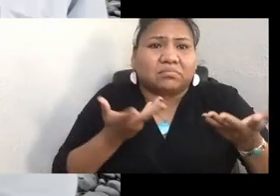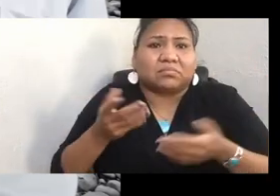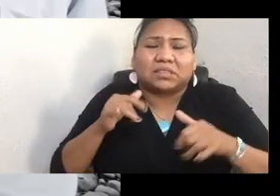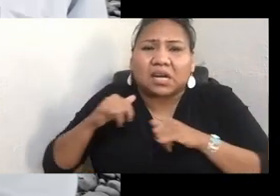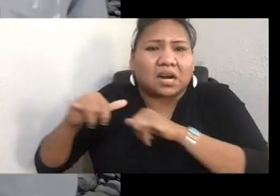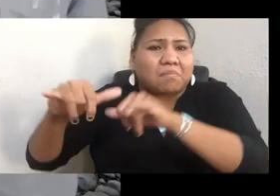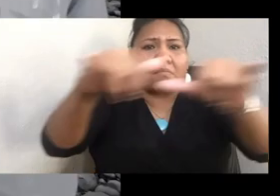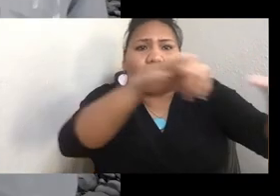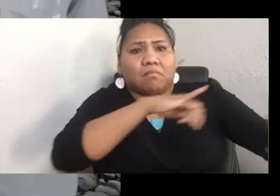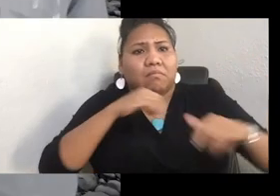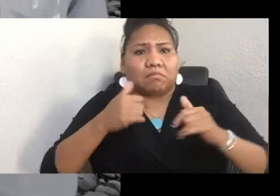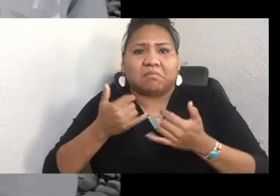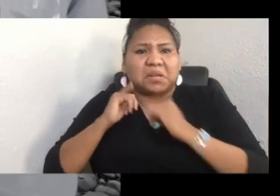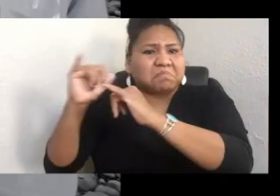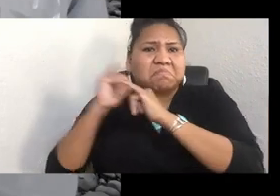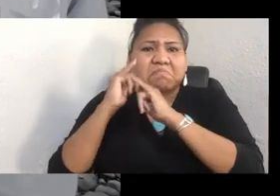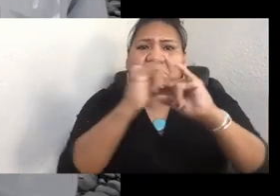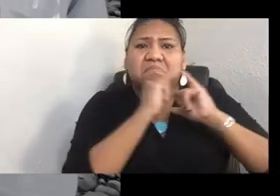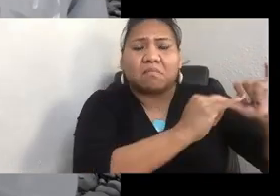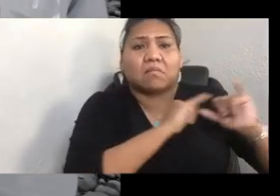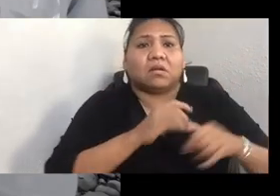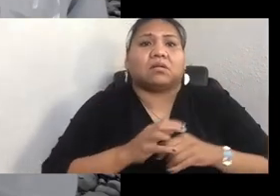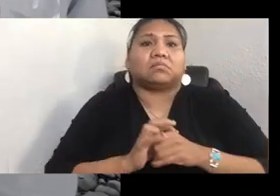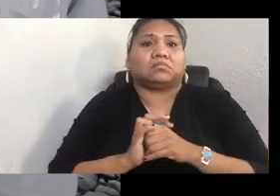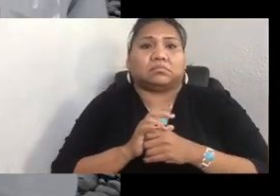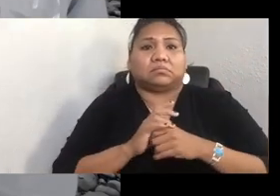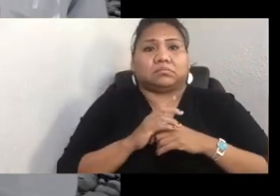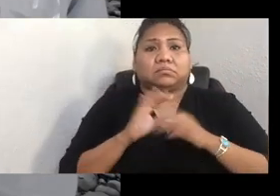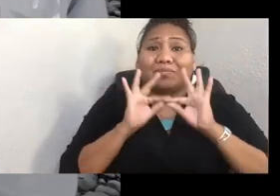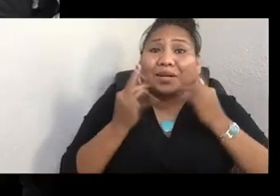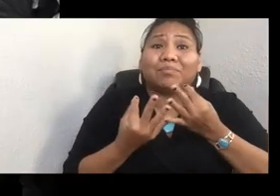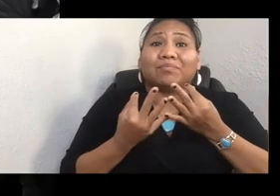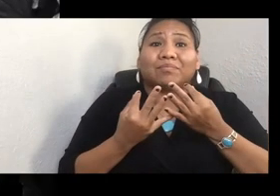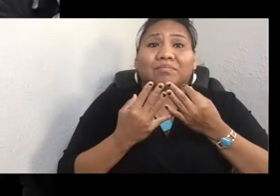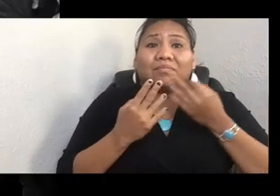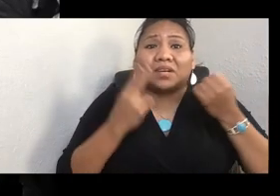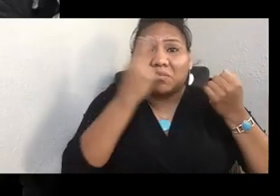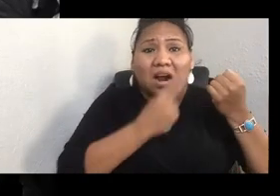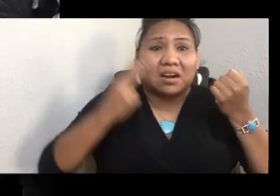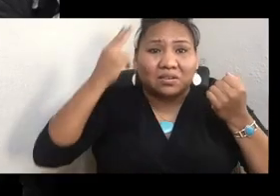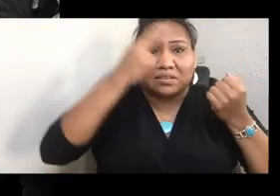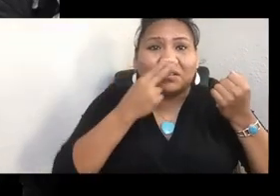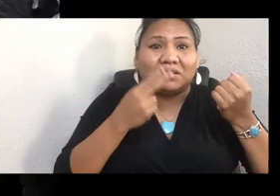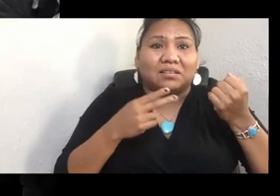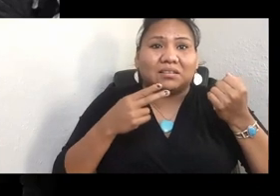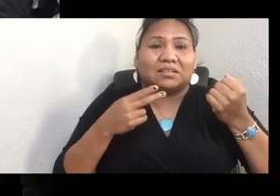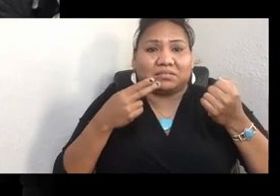Our Kanaka Maoli relatives in Hawaii, when the first Supreme Court case in the United States to ban the genetic modification